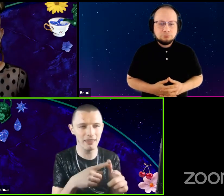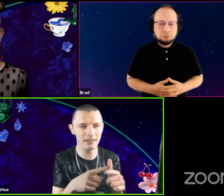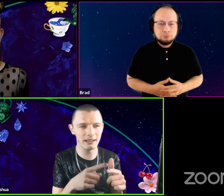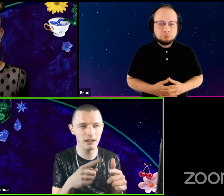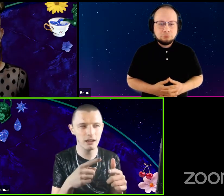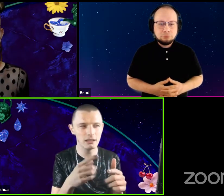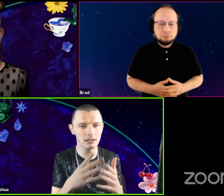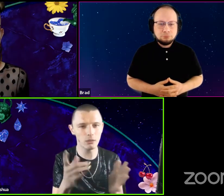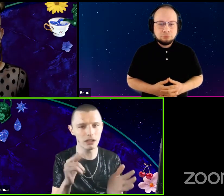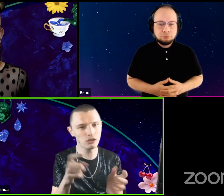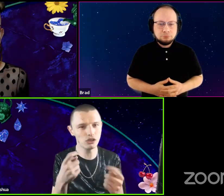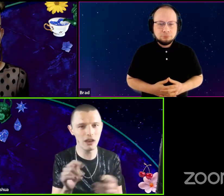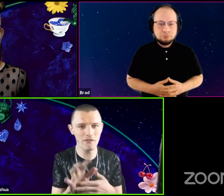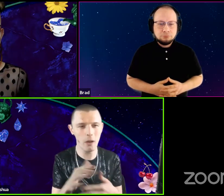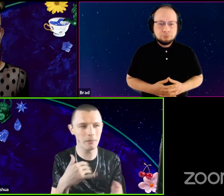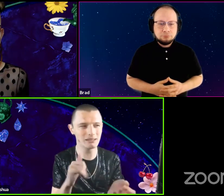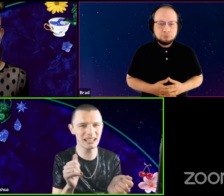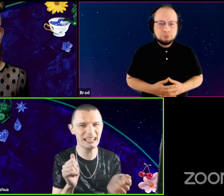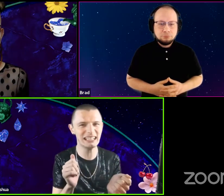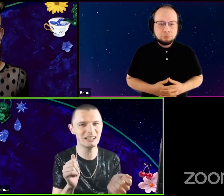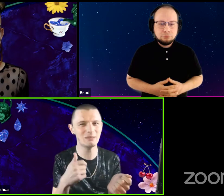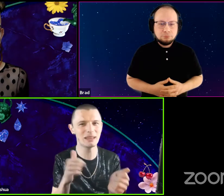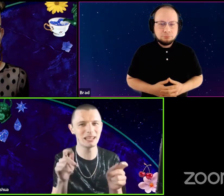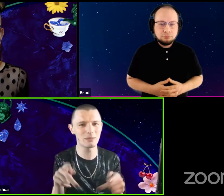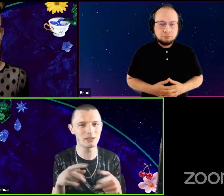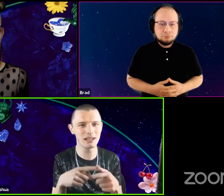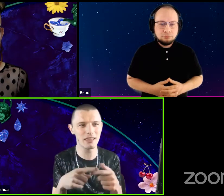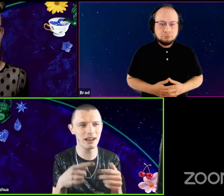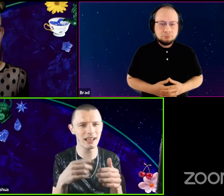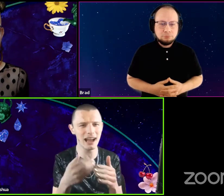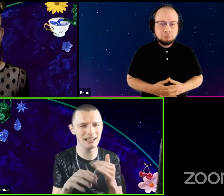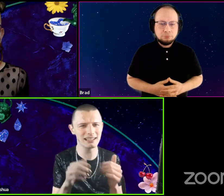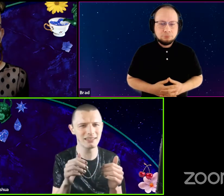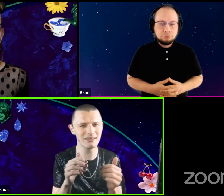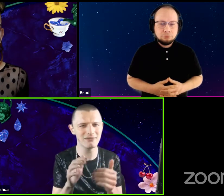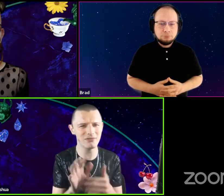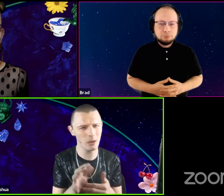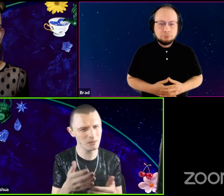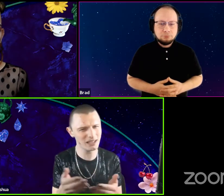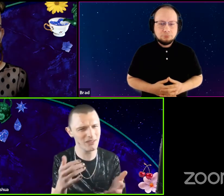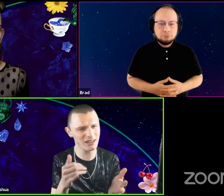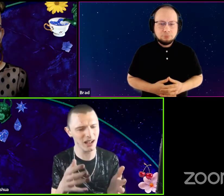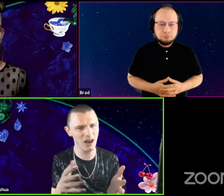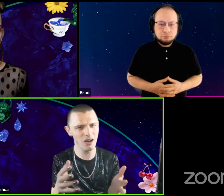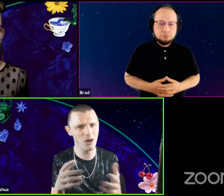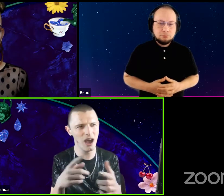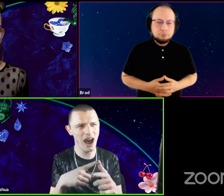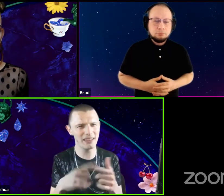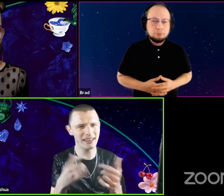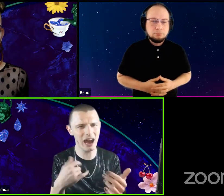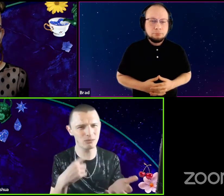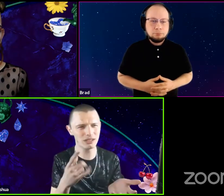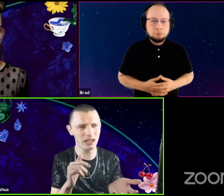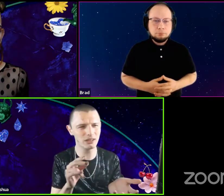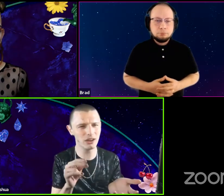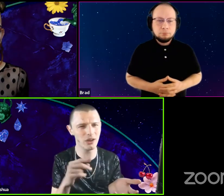And then someone was like, you should try to film. And I was like, ah, no I'm a theater person. And then I got into film stuff and I was like, oh. And then now I'm just like, no, no.